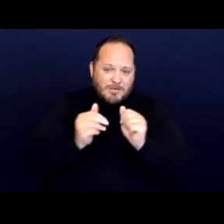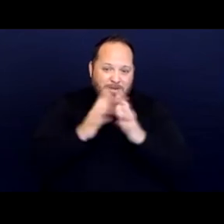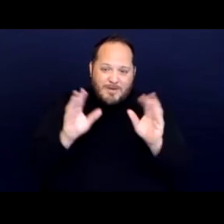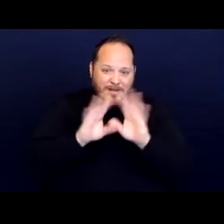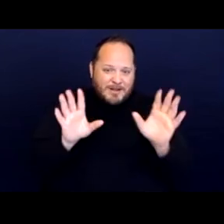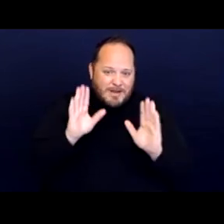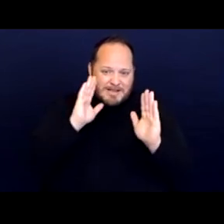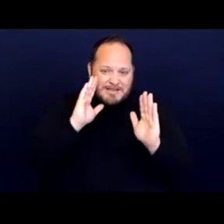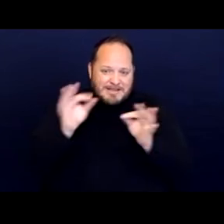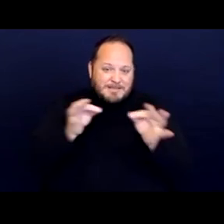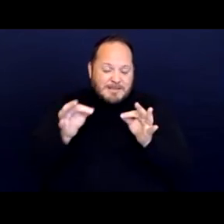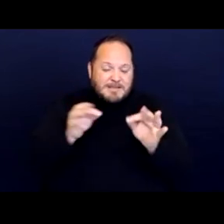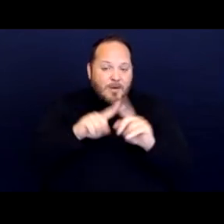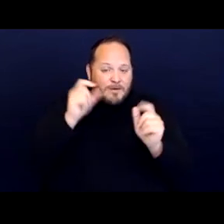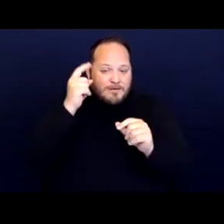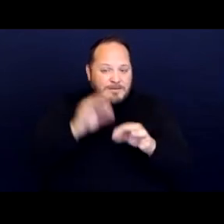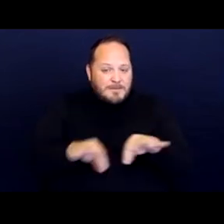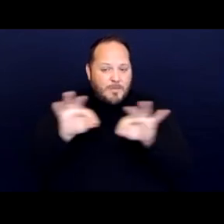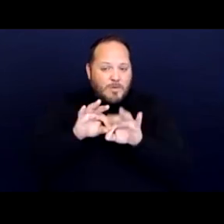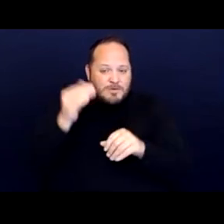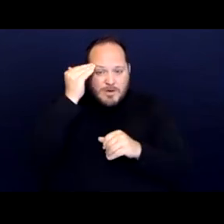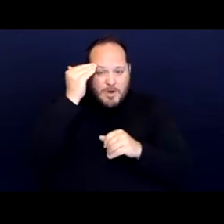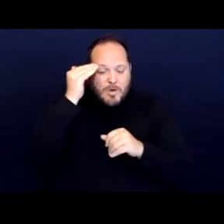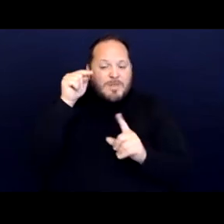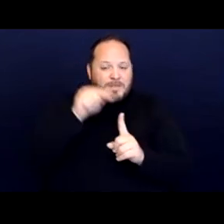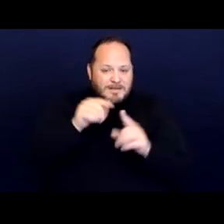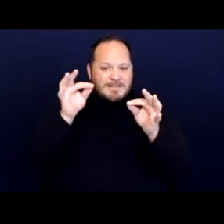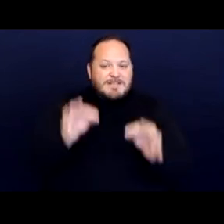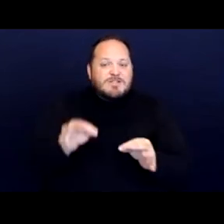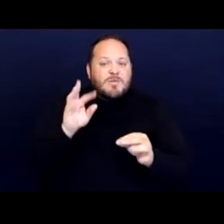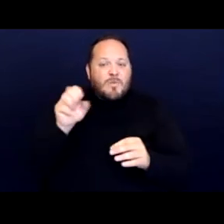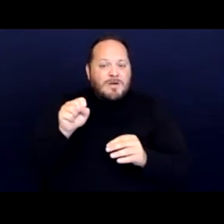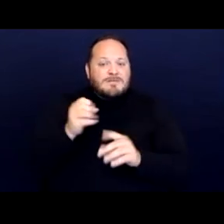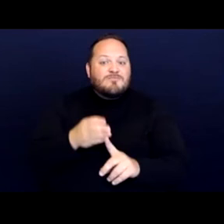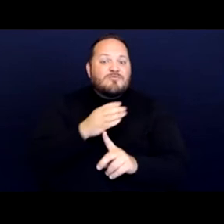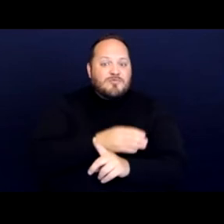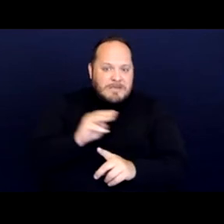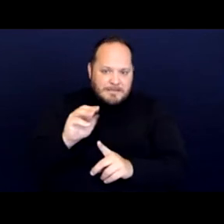However, it's important to note that this decision was pre Martin and it relied on Jones.